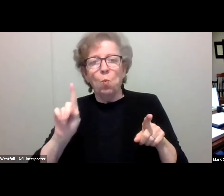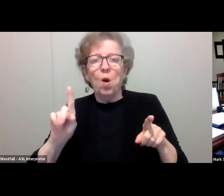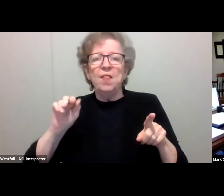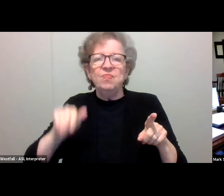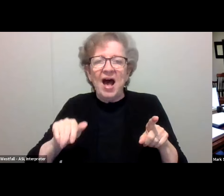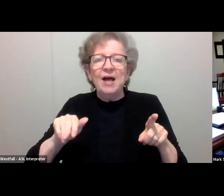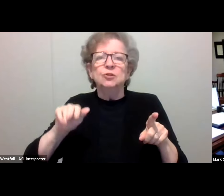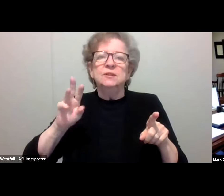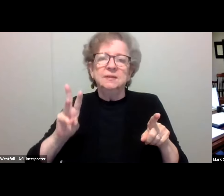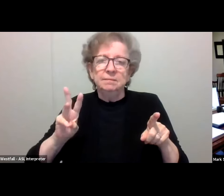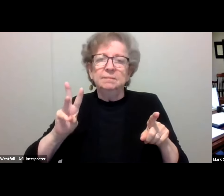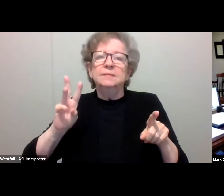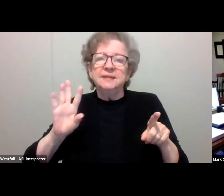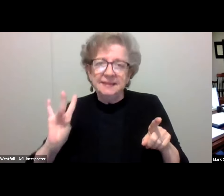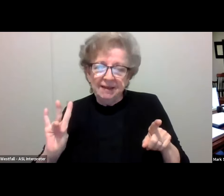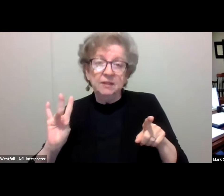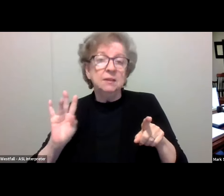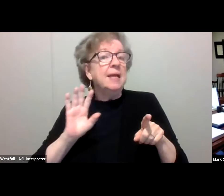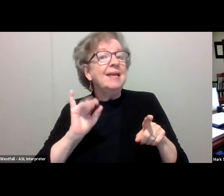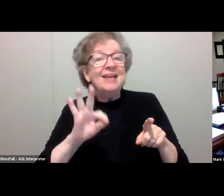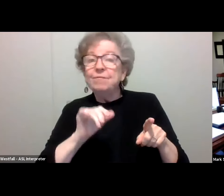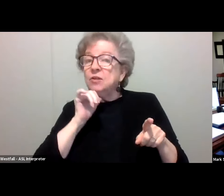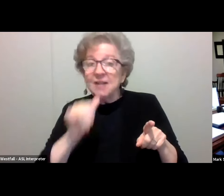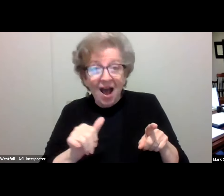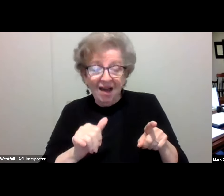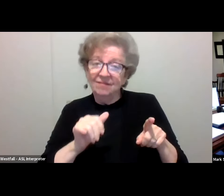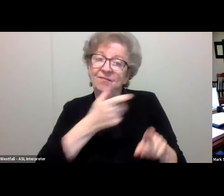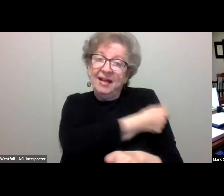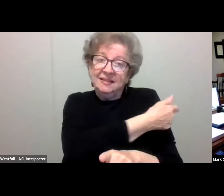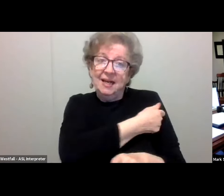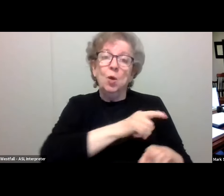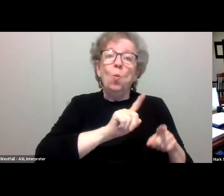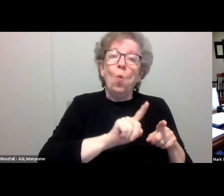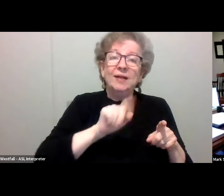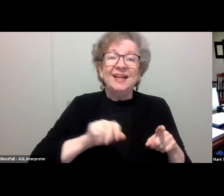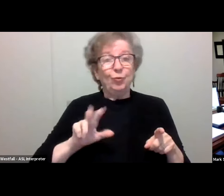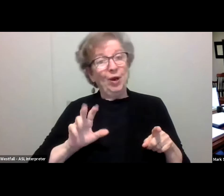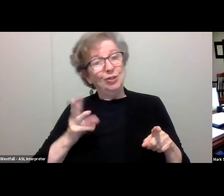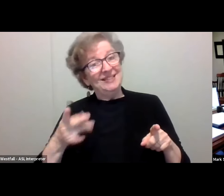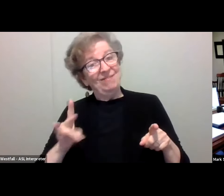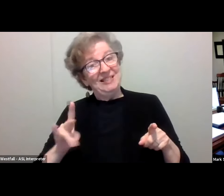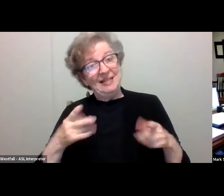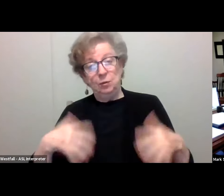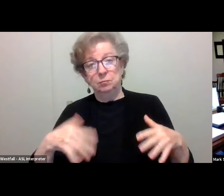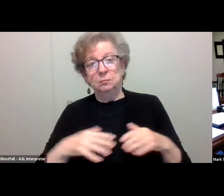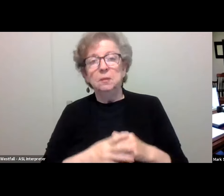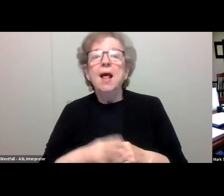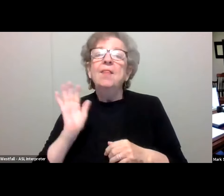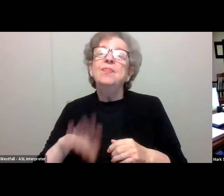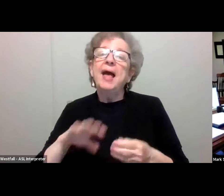For the unvaccinated, it was 1 in 317. This data came from surveillance data